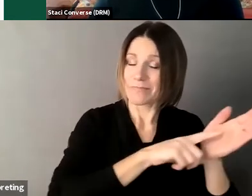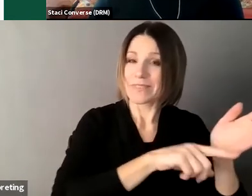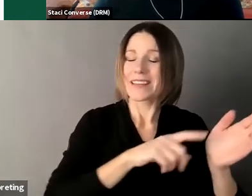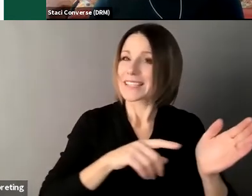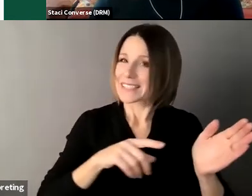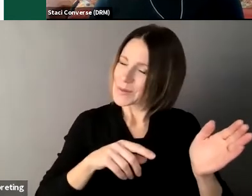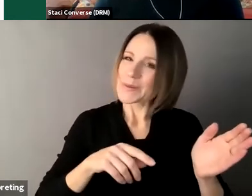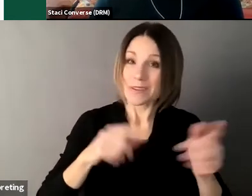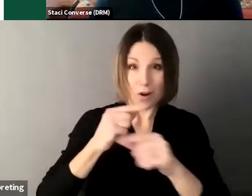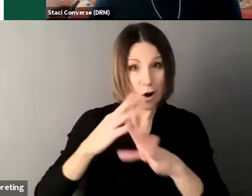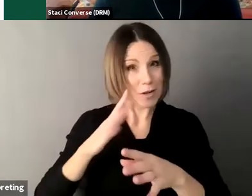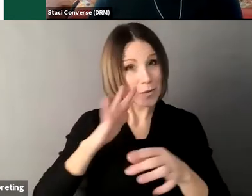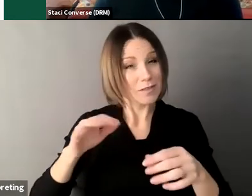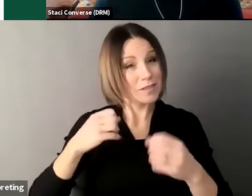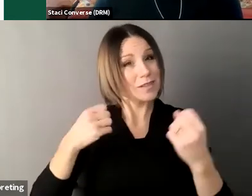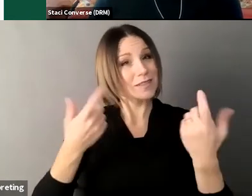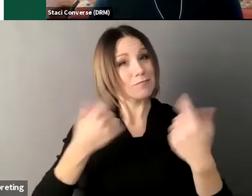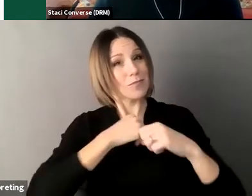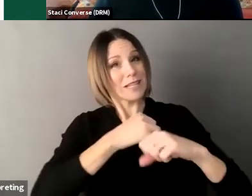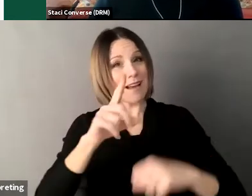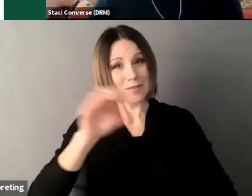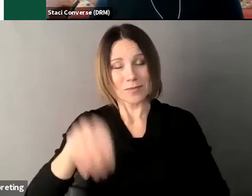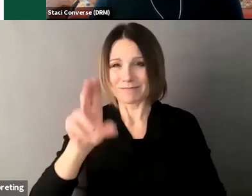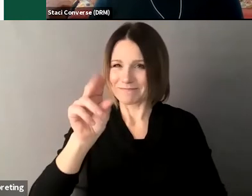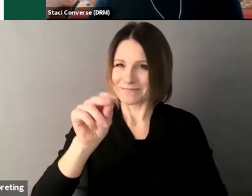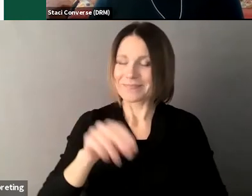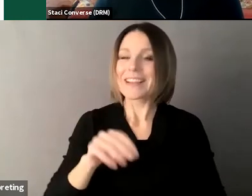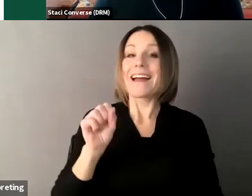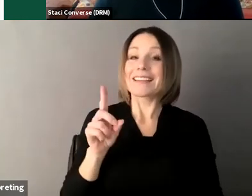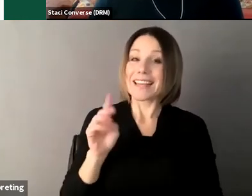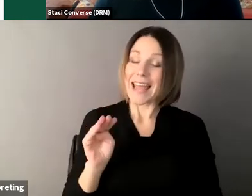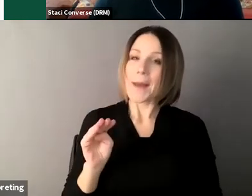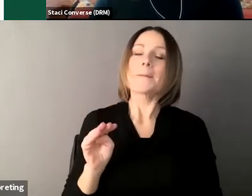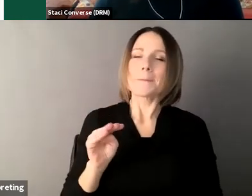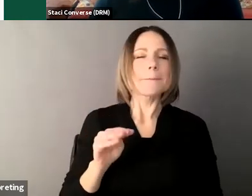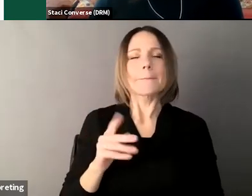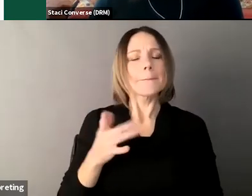a team of supporters who serve as checks on one another and it really empowers the person